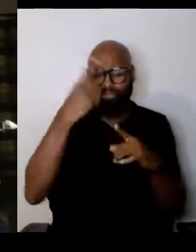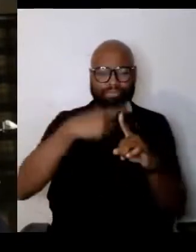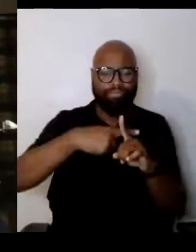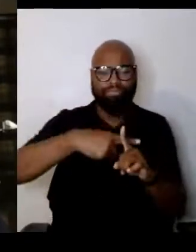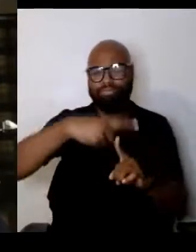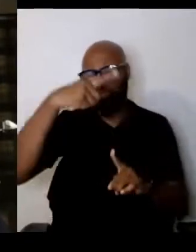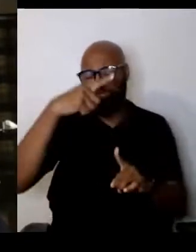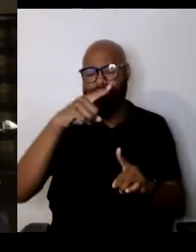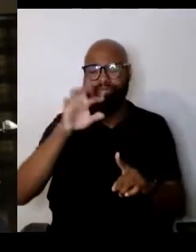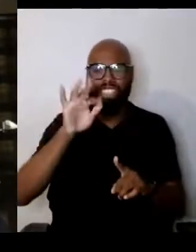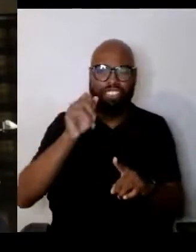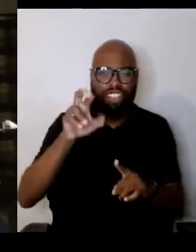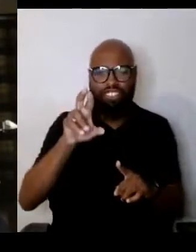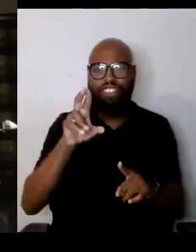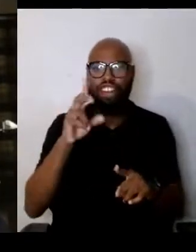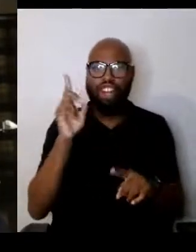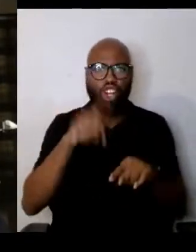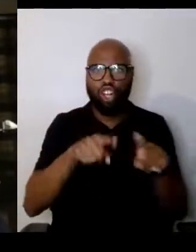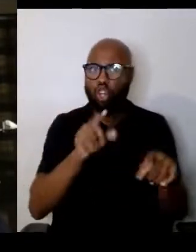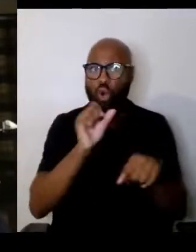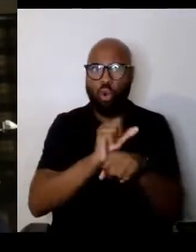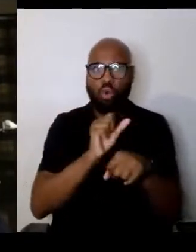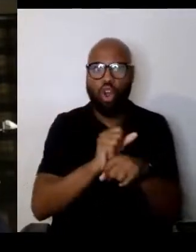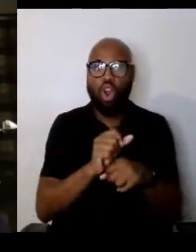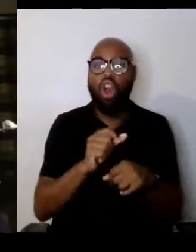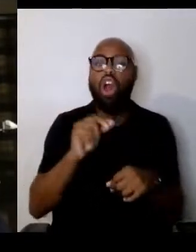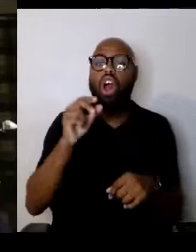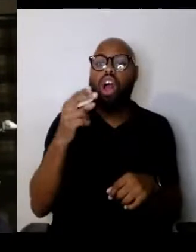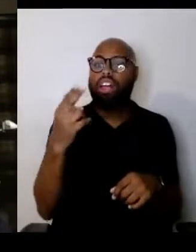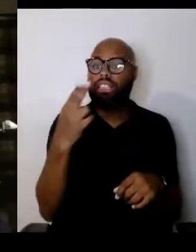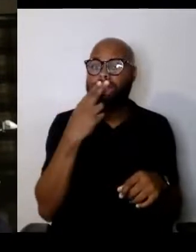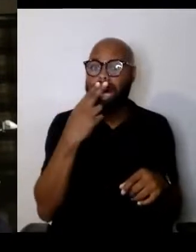Nazis came in, put a pillow over his head